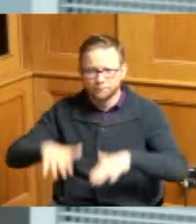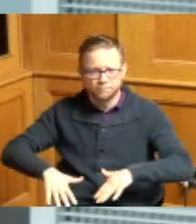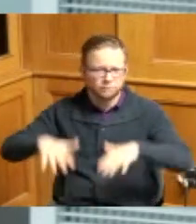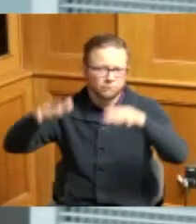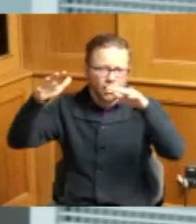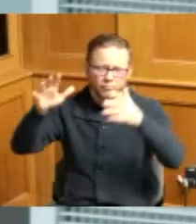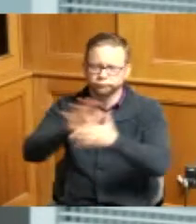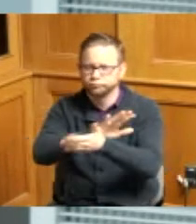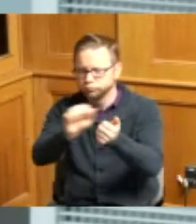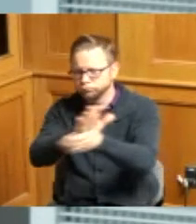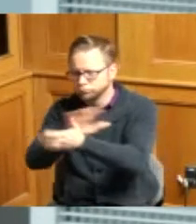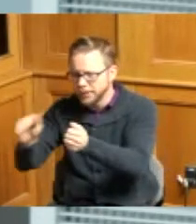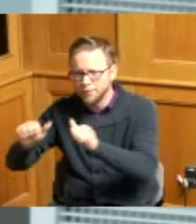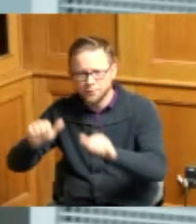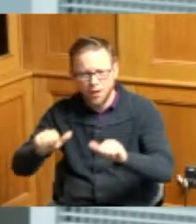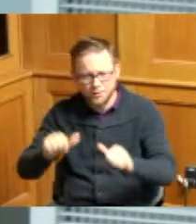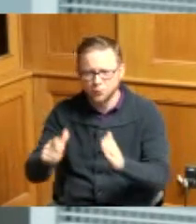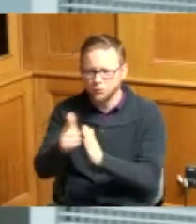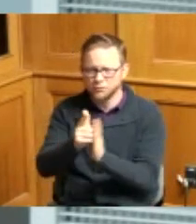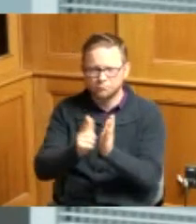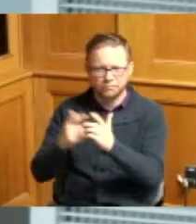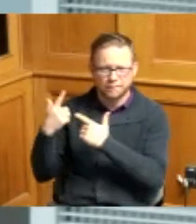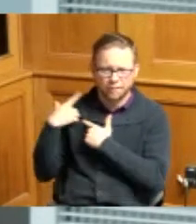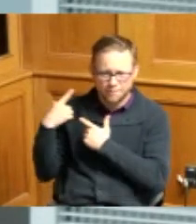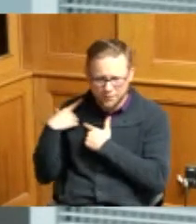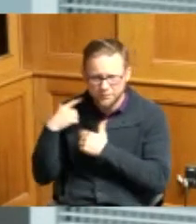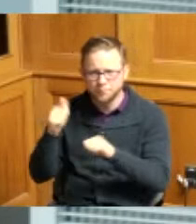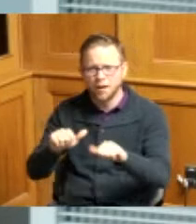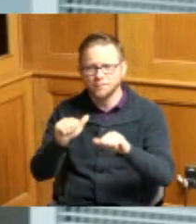as well as provide a more naturalized floodplain to better accommodate rain events